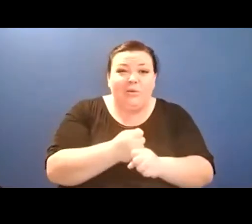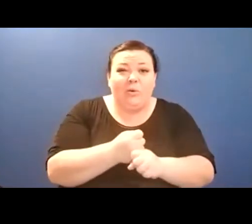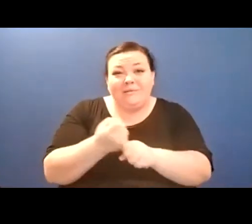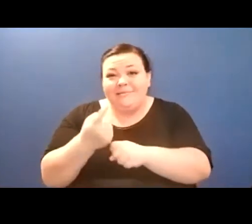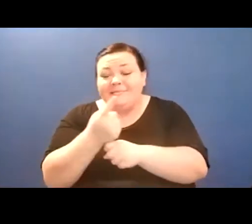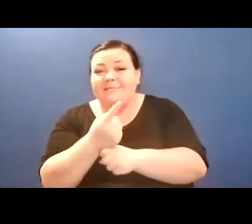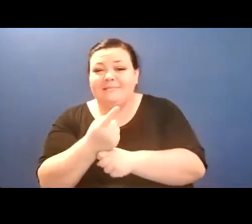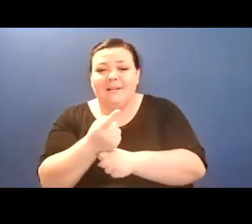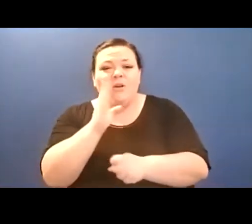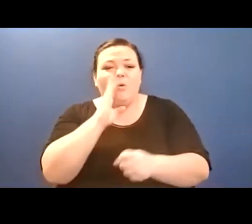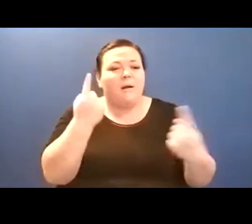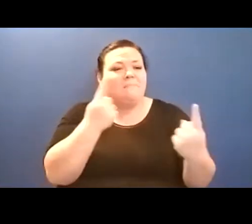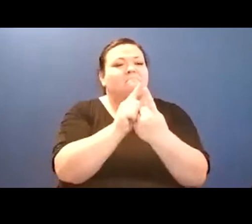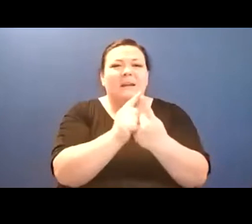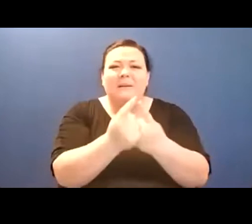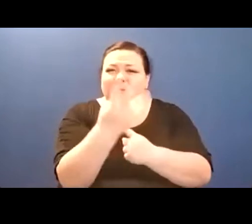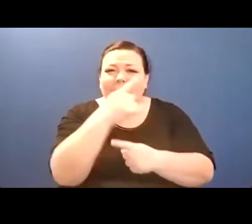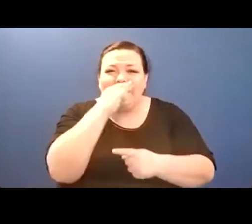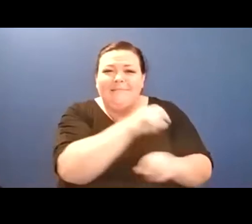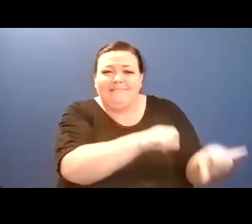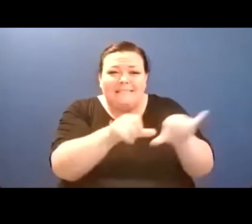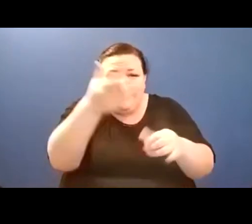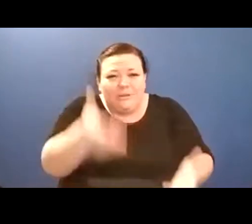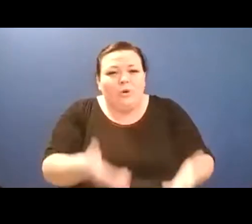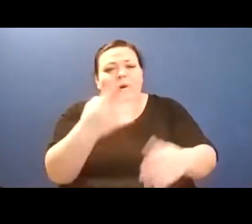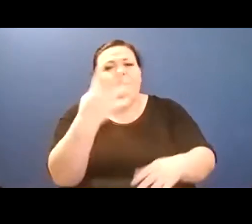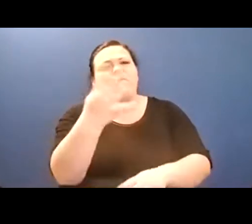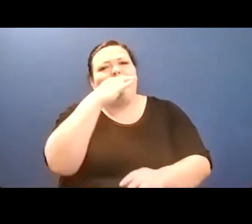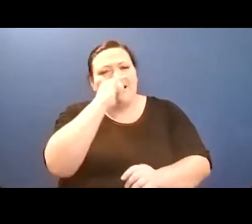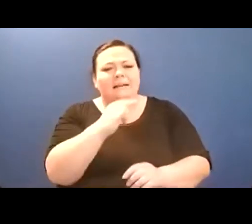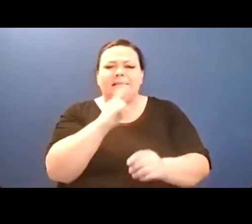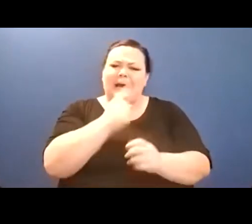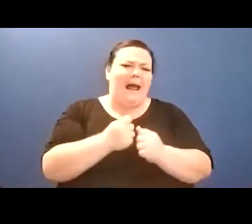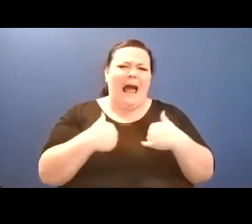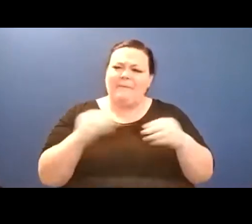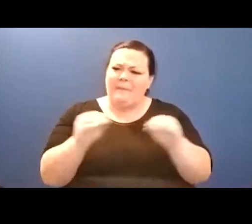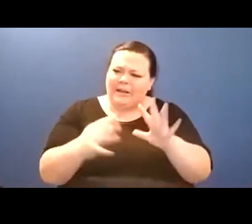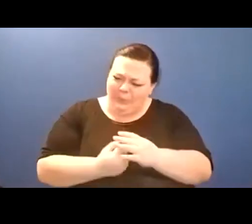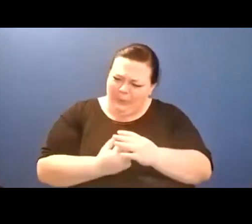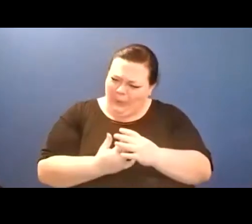find a place to belong, you can craft one.// I won't lie and tell you the journey will be smooth